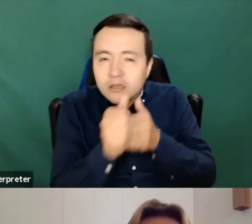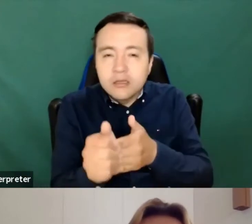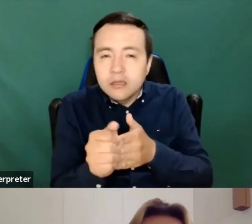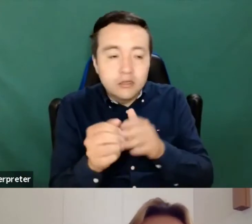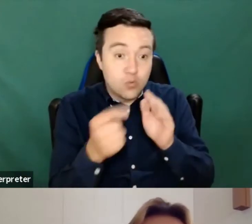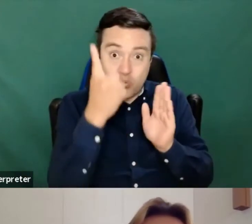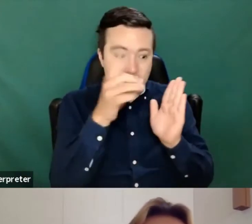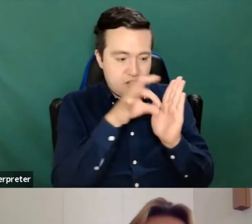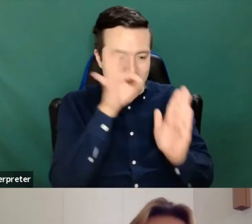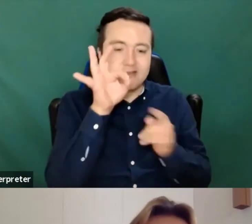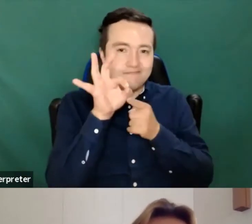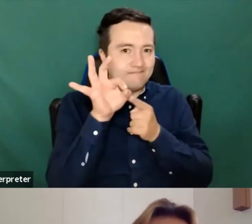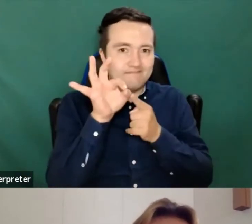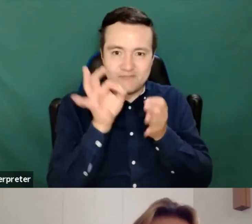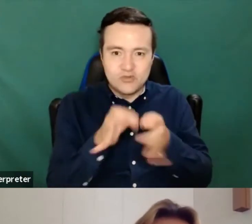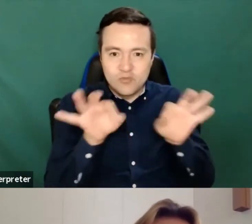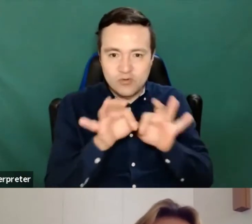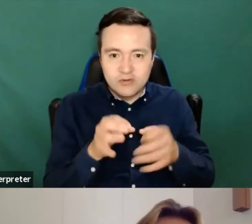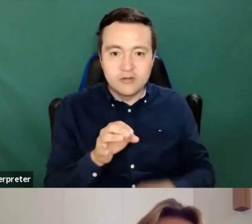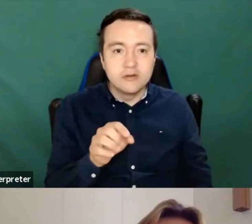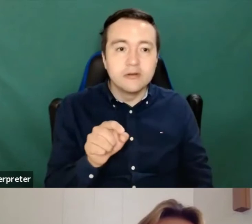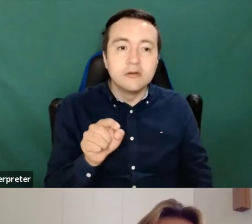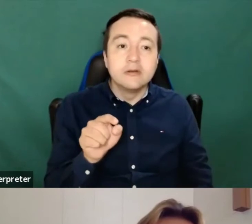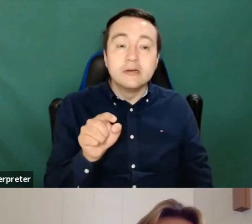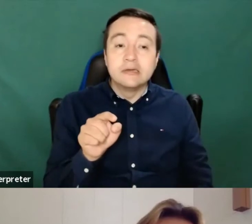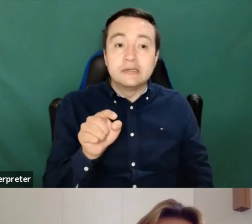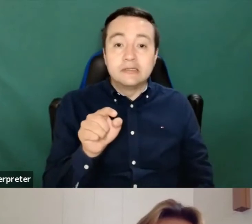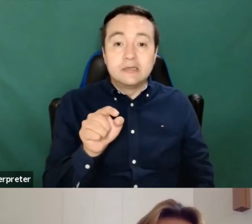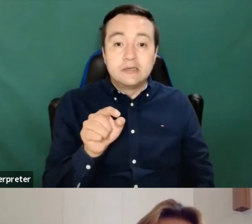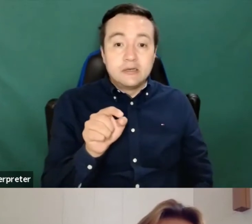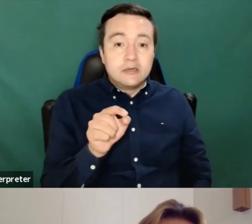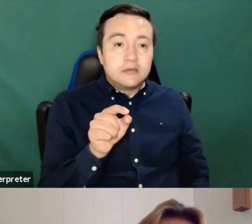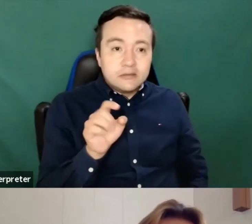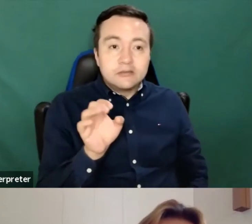is that you provide transcripts, and it was acknowledged that this can be painful and